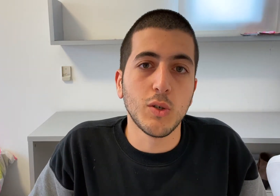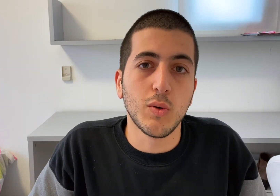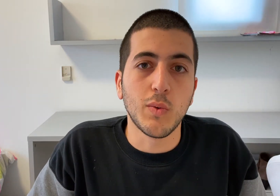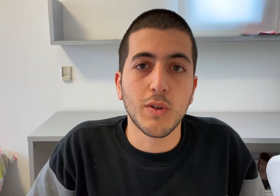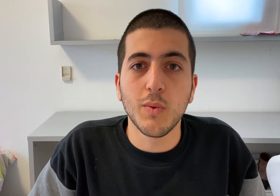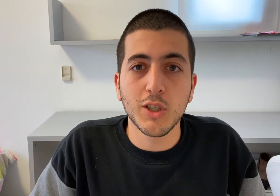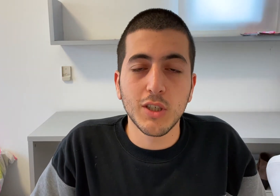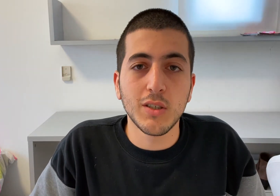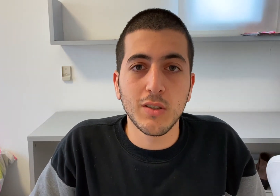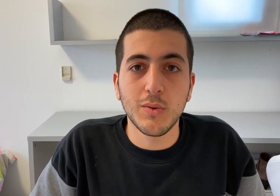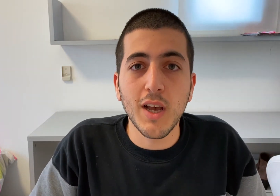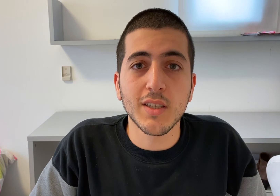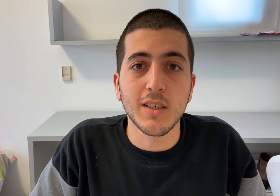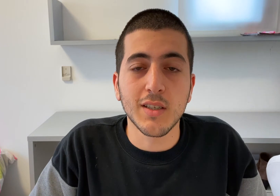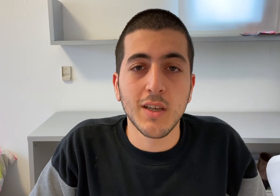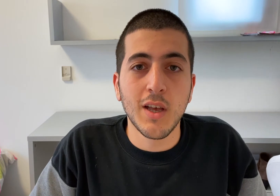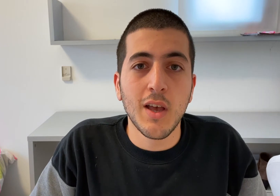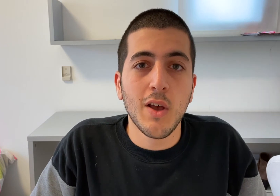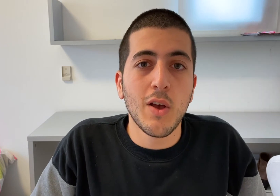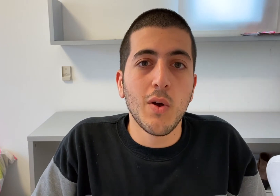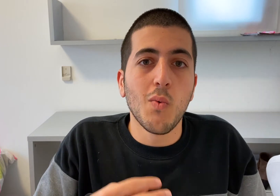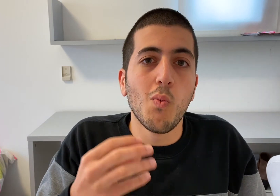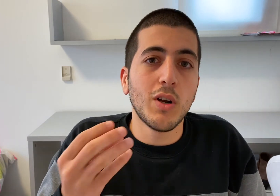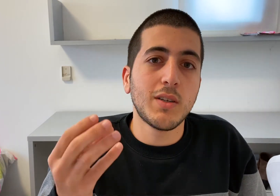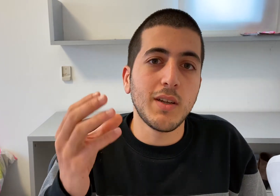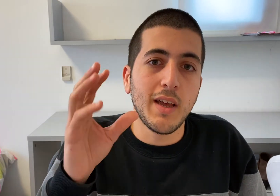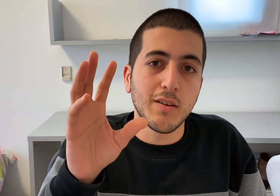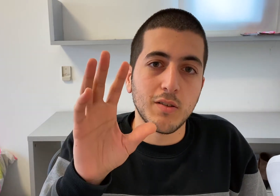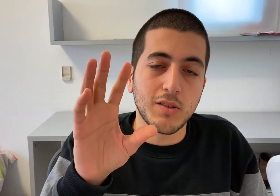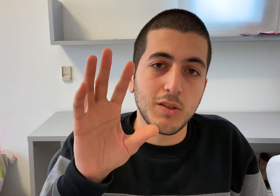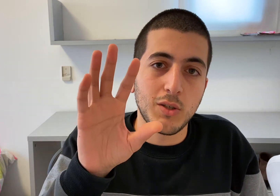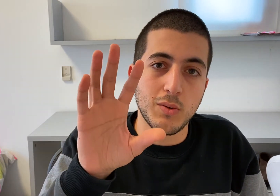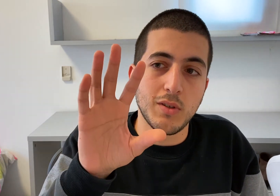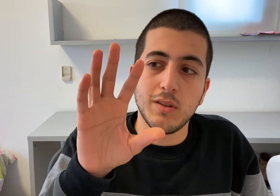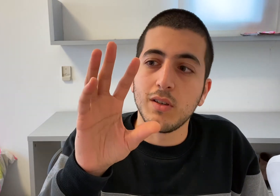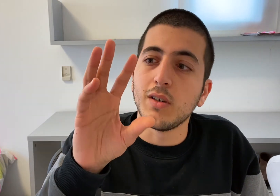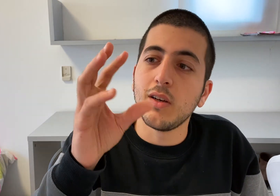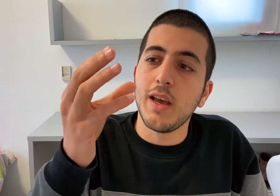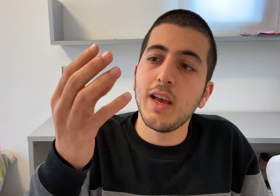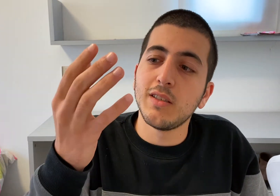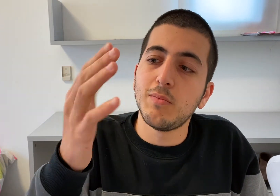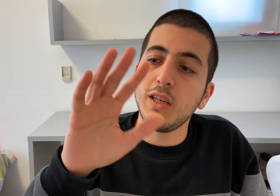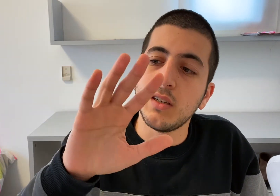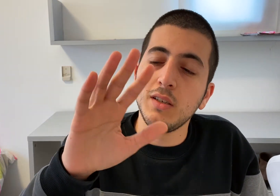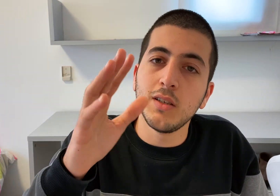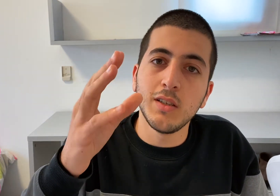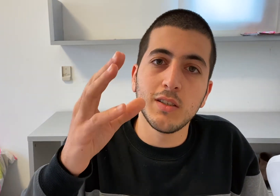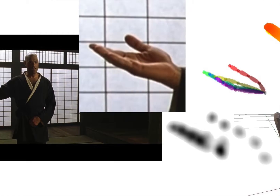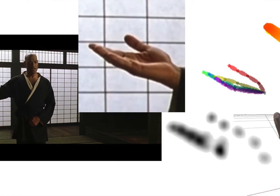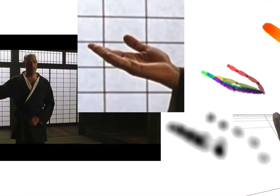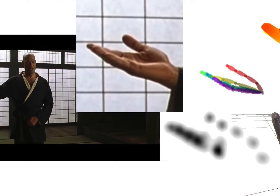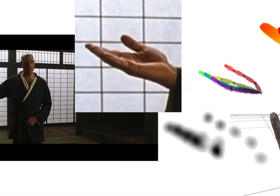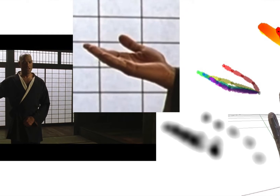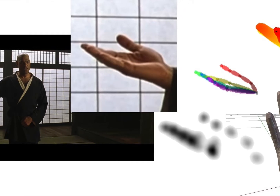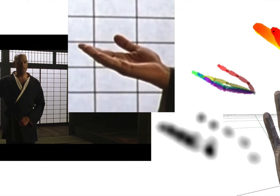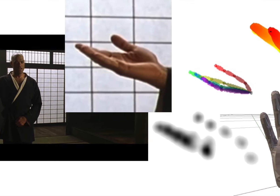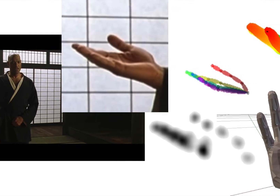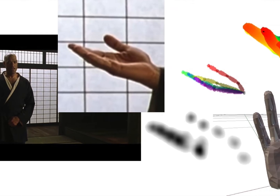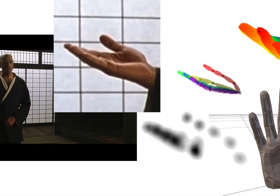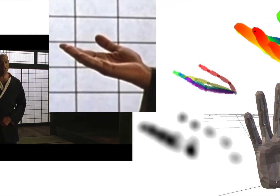so the question to ask is: "What angles should the hand (model) be in such that it projects